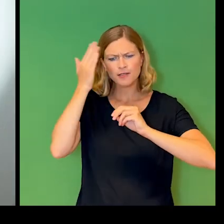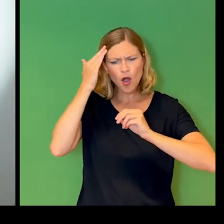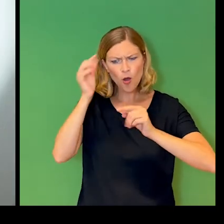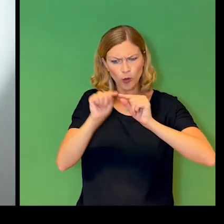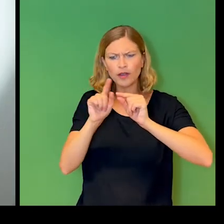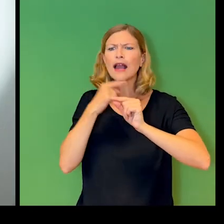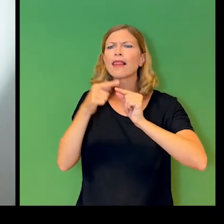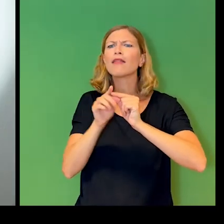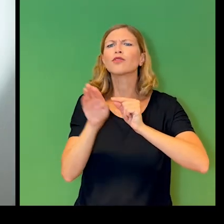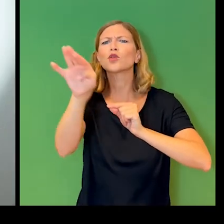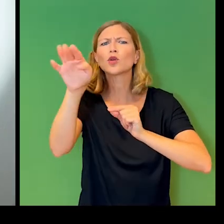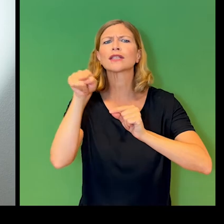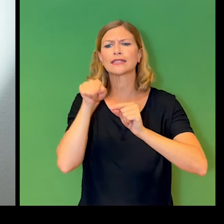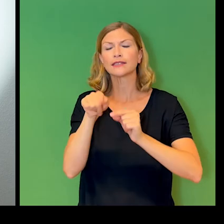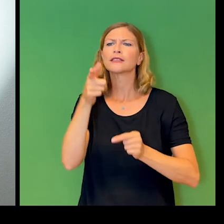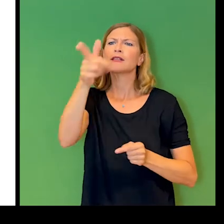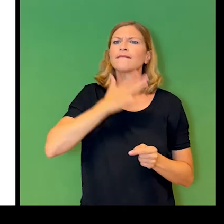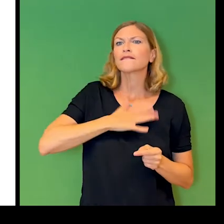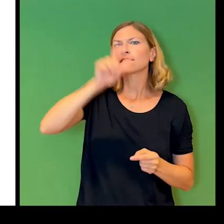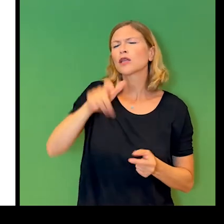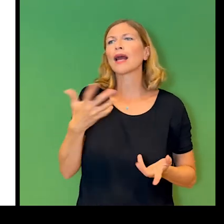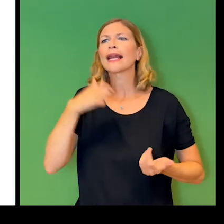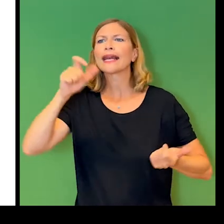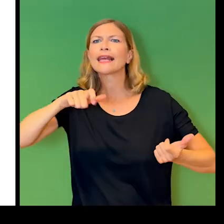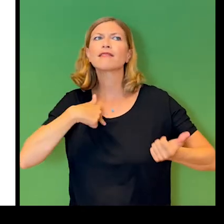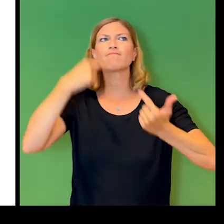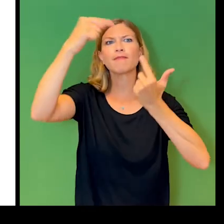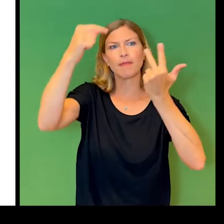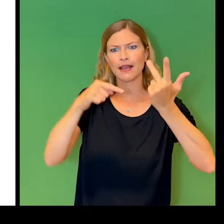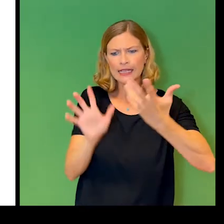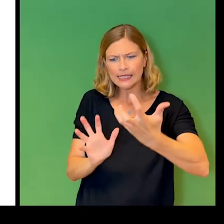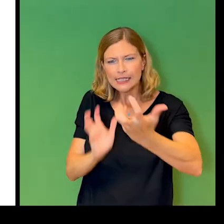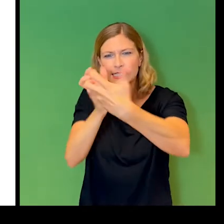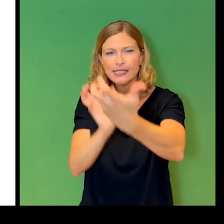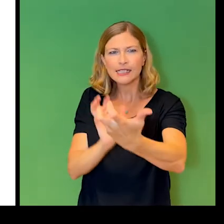and build that into our technologies. What are some of the challenges